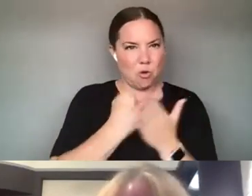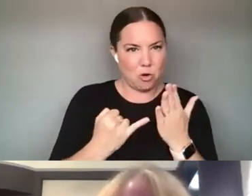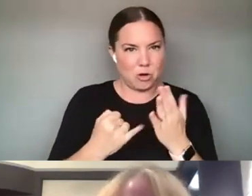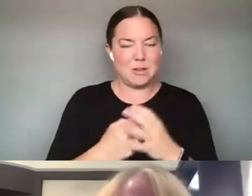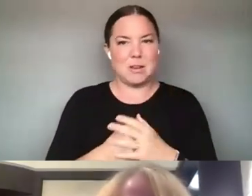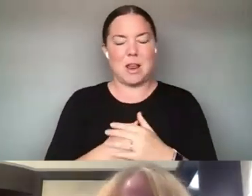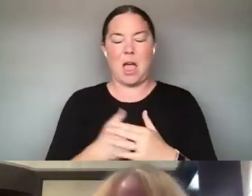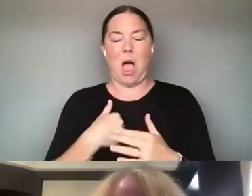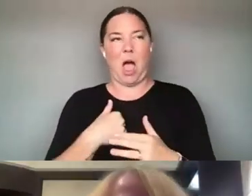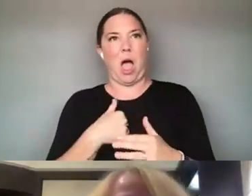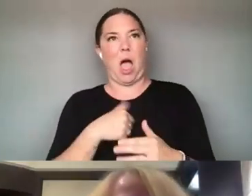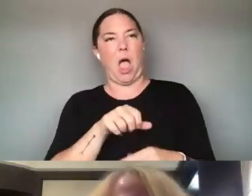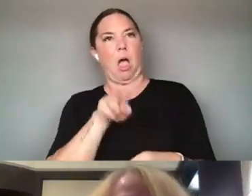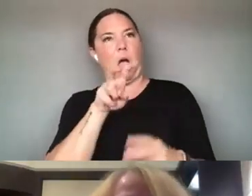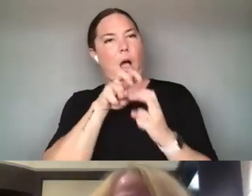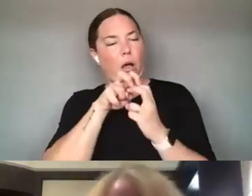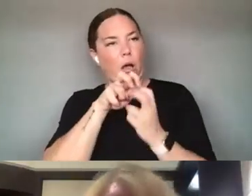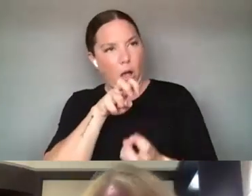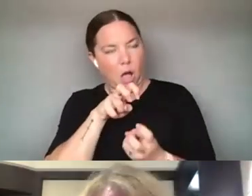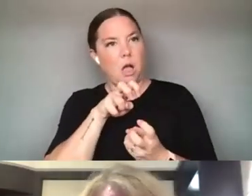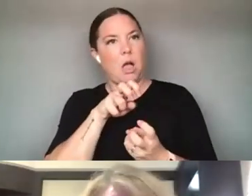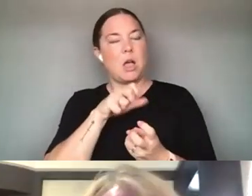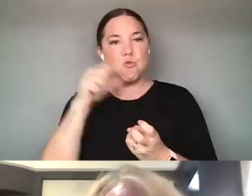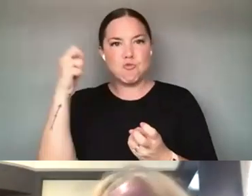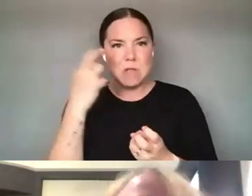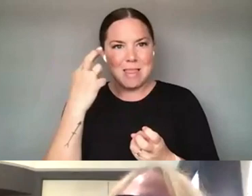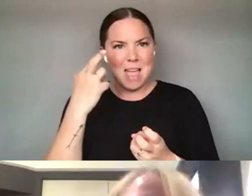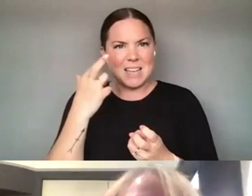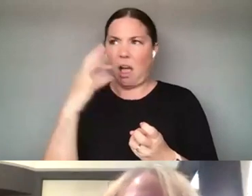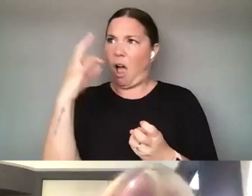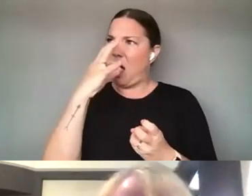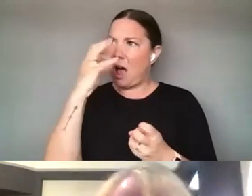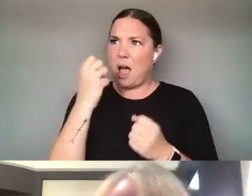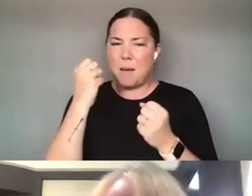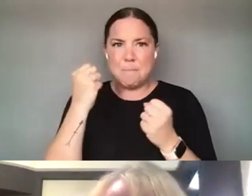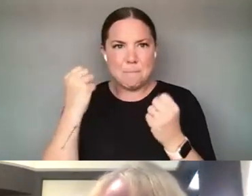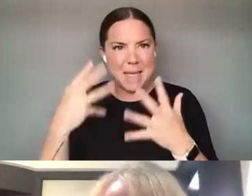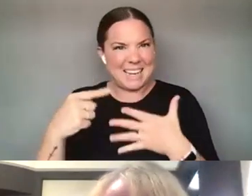DIDN'T KNOW THAT SHE WAS TALKING ABOUT BUT ALSO THE AMOUNT OF THINGS THAT I JUST HAD NOT THOUGHT